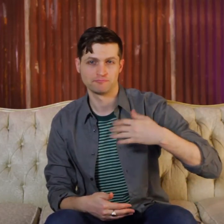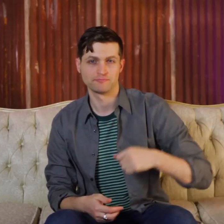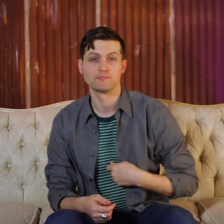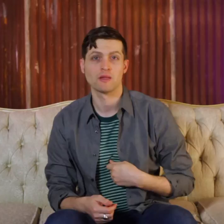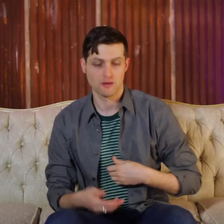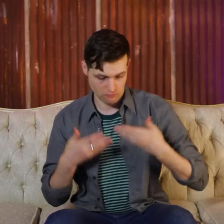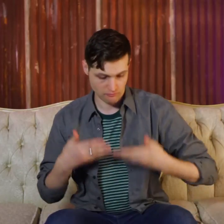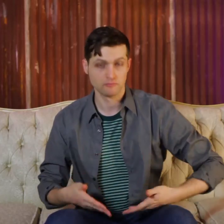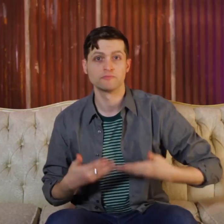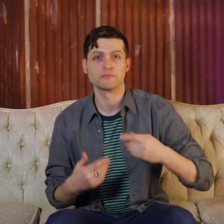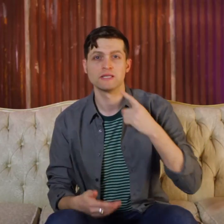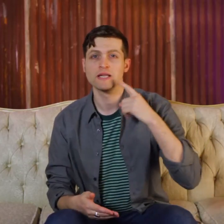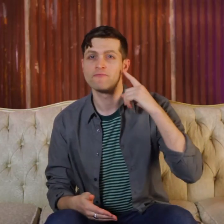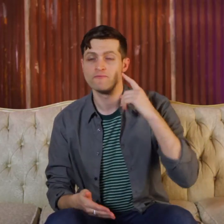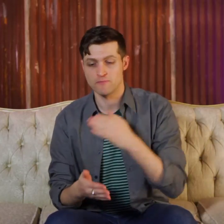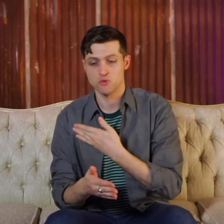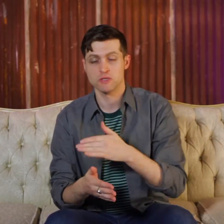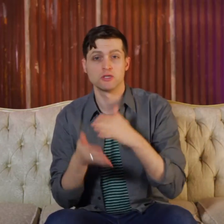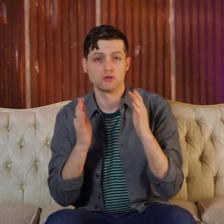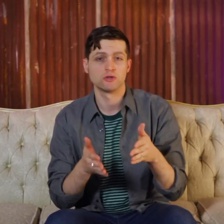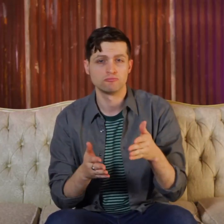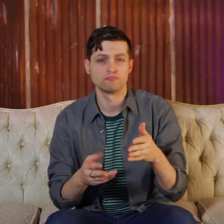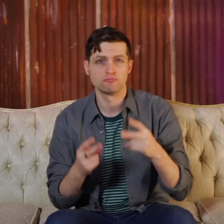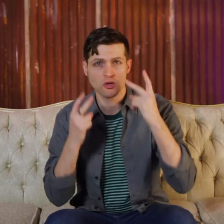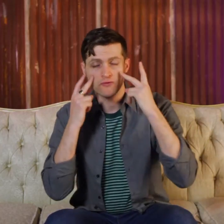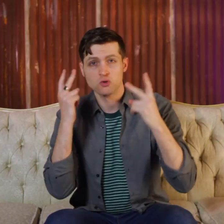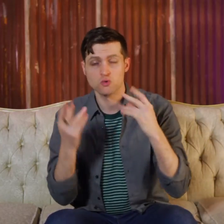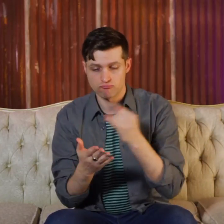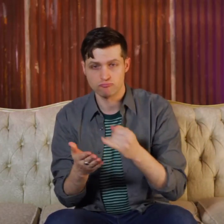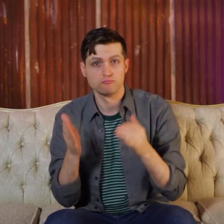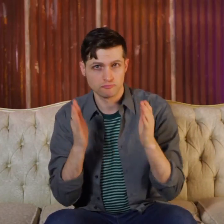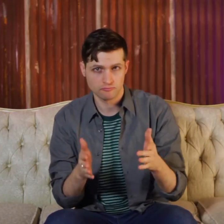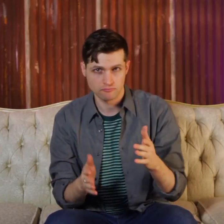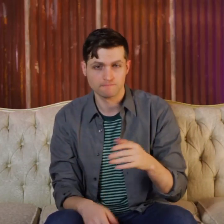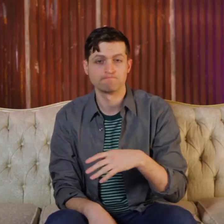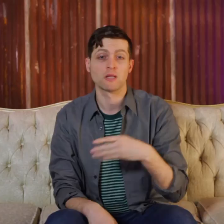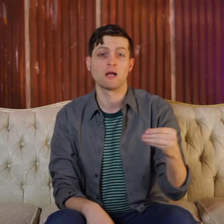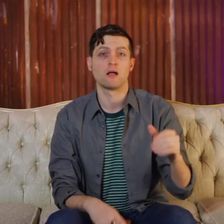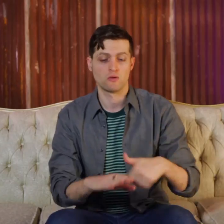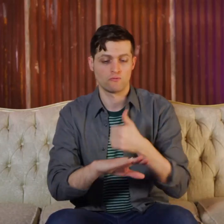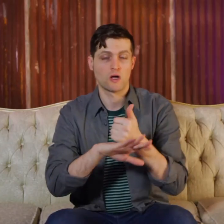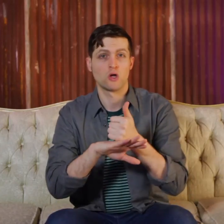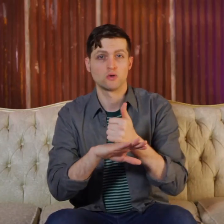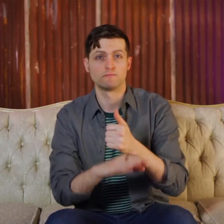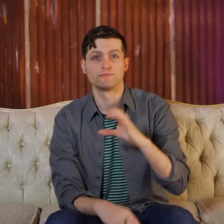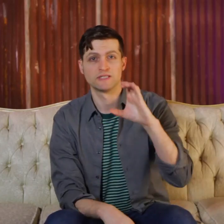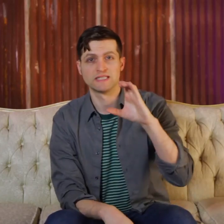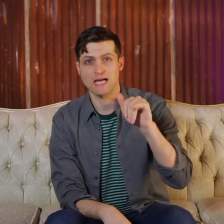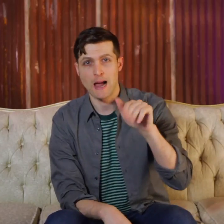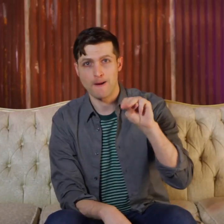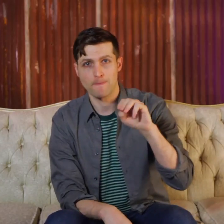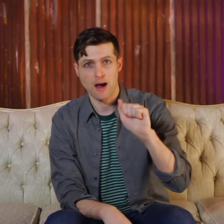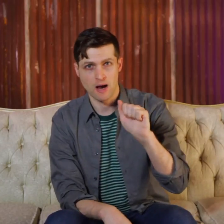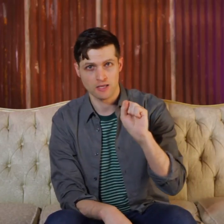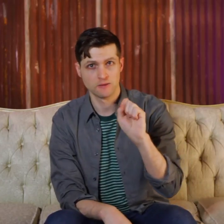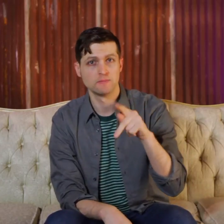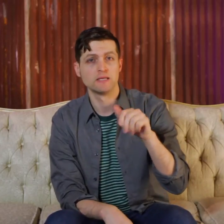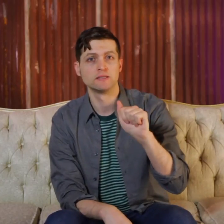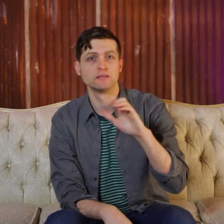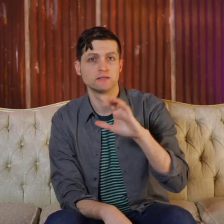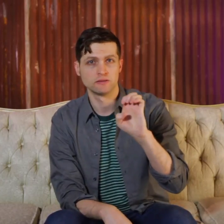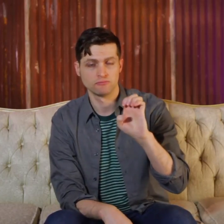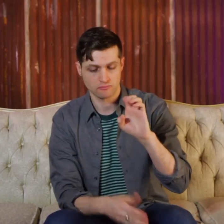I am a Deaf musician, visual artist, and the founder of CymaSpace.